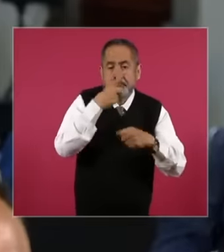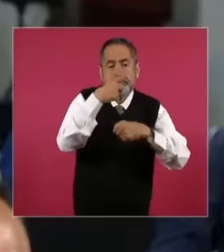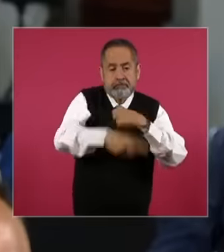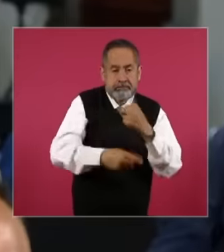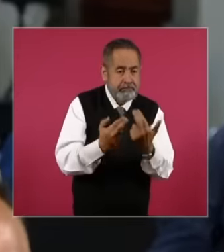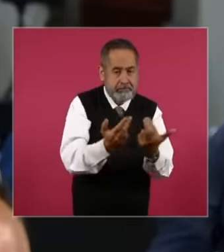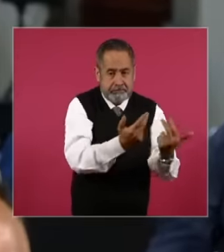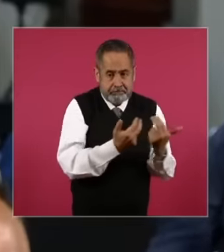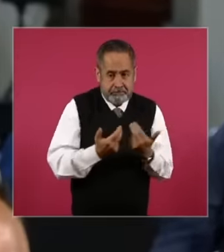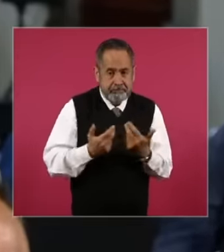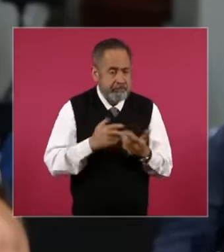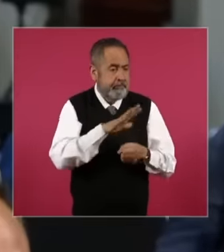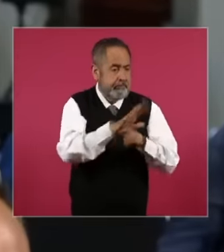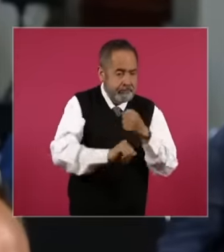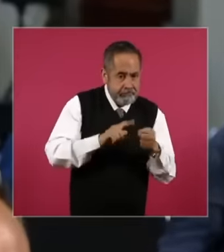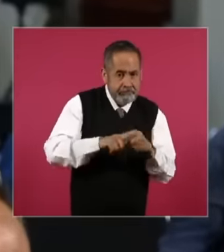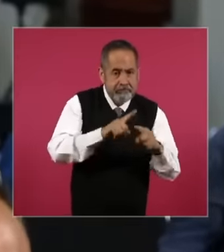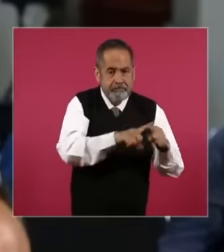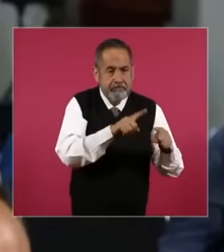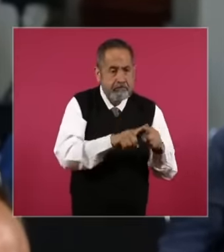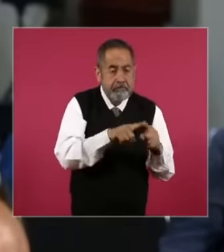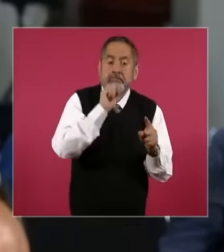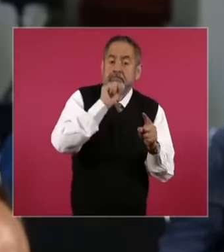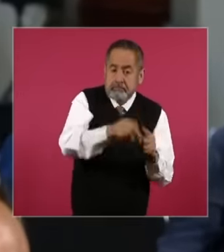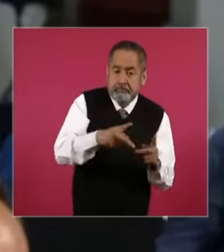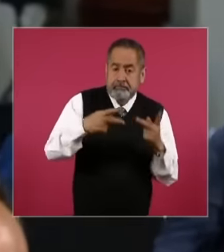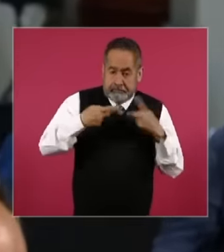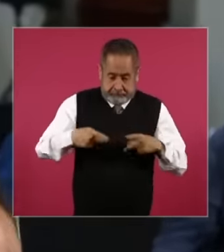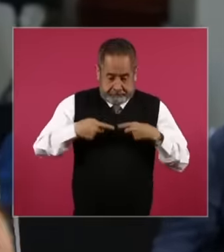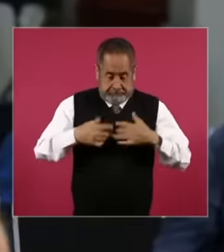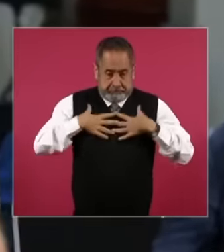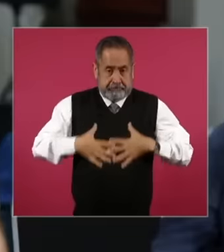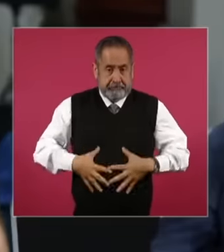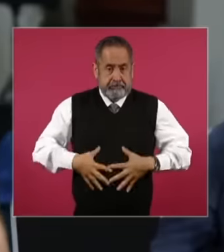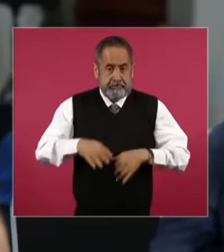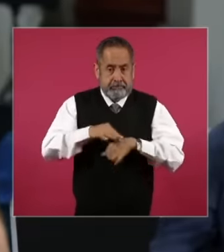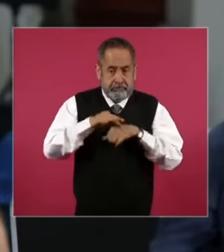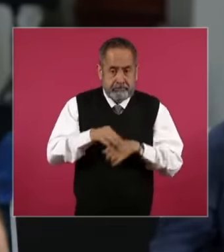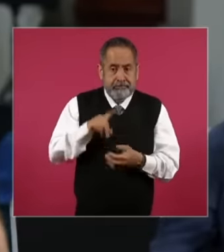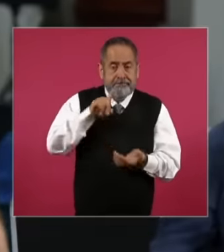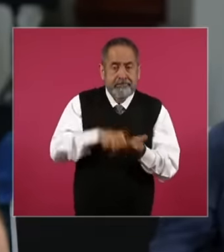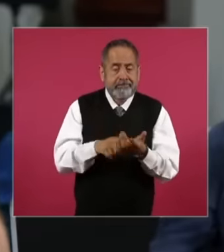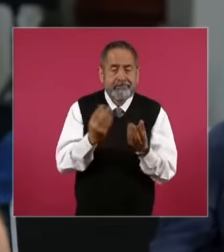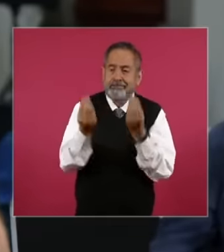the fauna of the area there are human beings because there are human beings. with heavy metals in their body